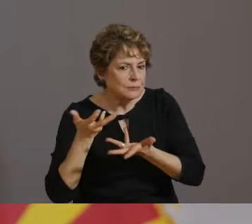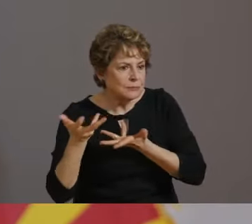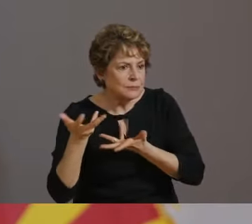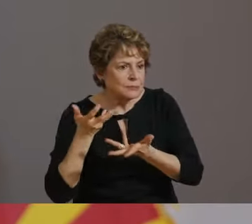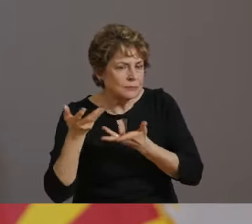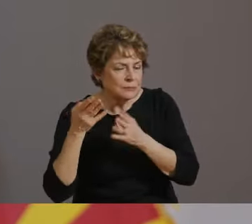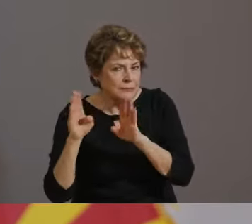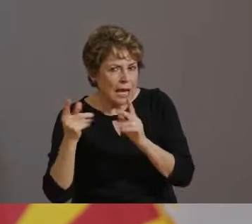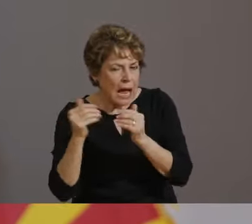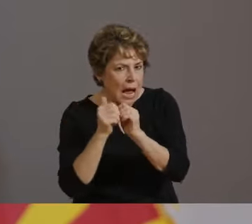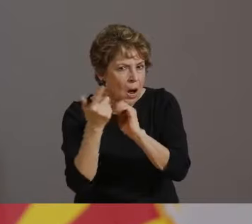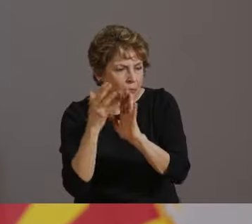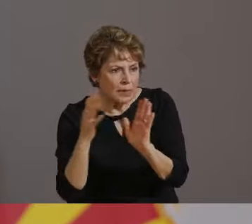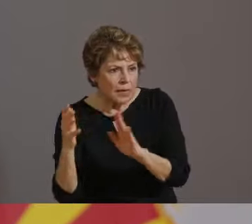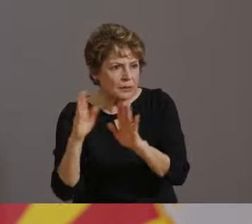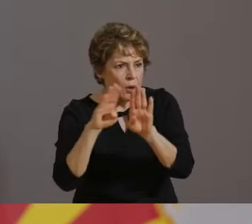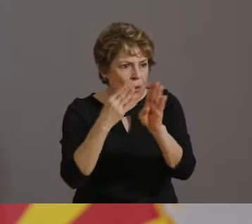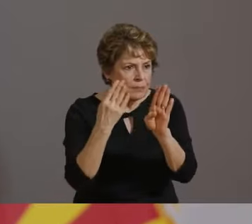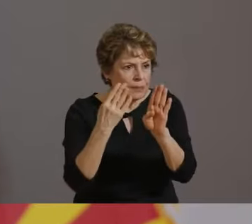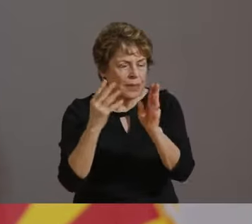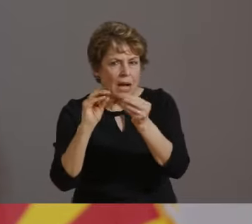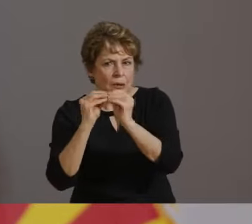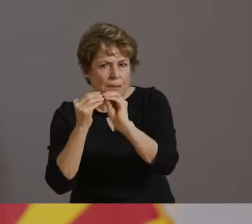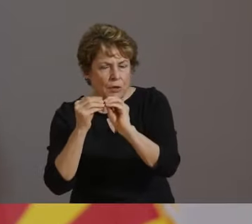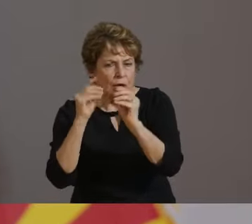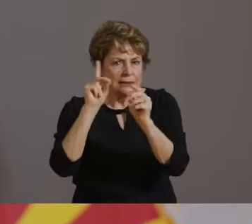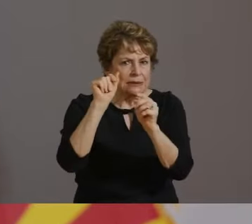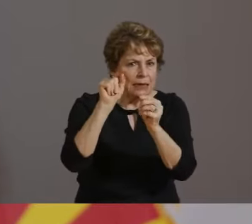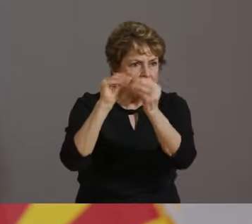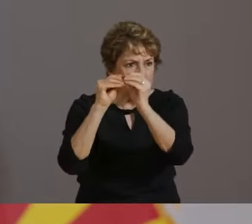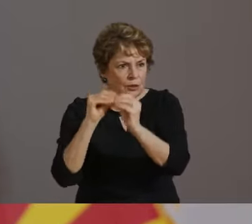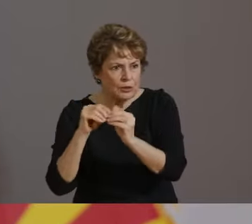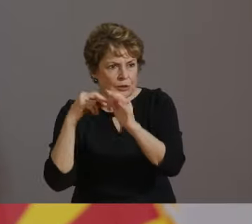DEVELOPED TO RETURN TO SAFE IN-PERSON INSTRUCTION.